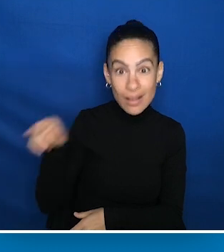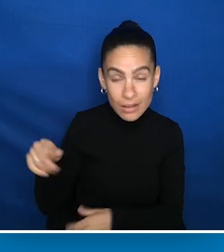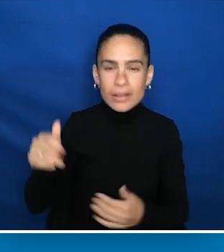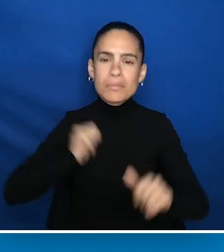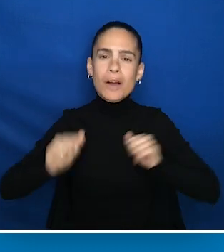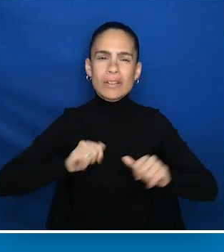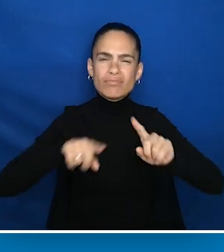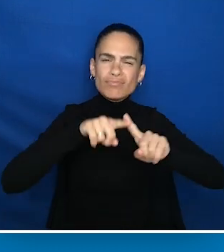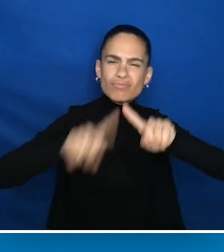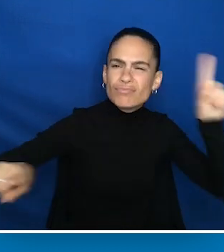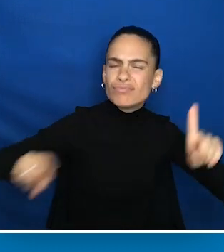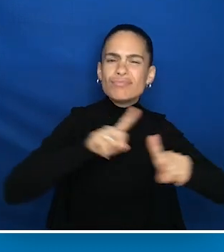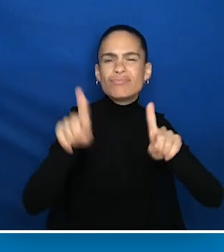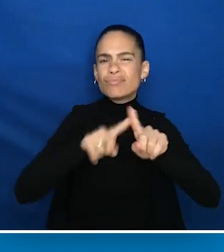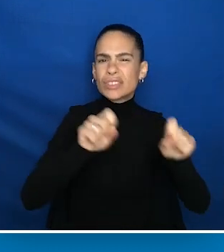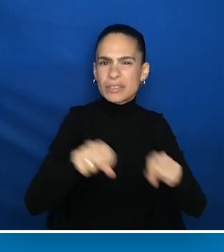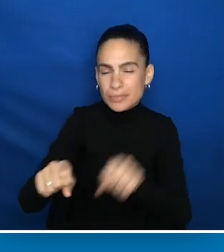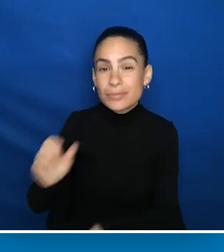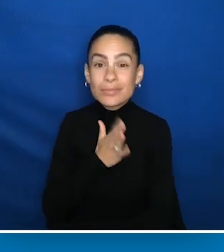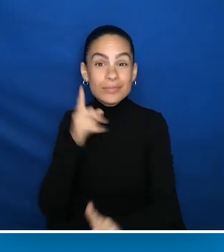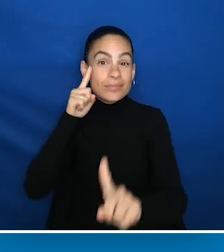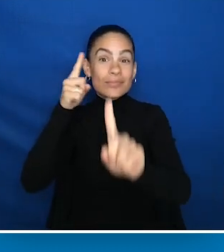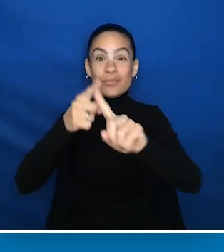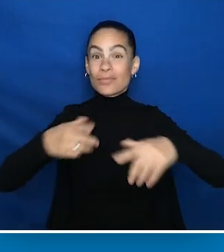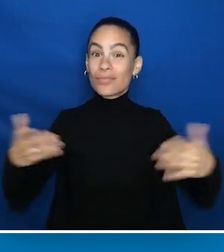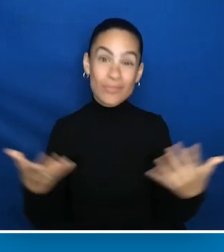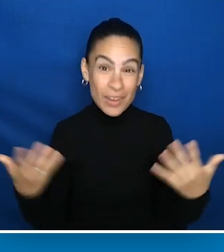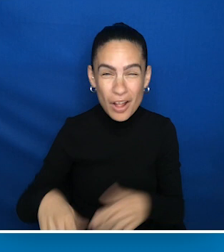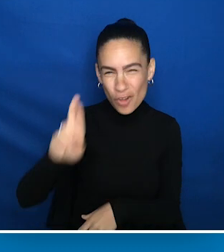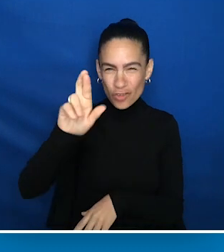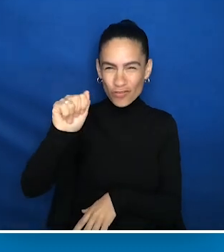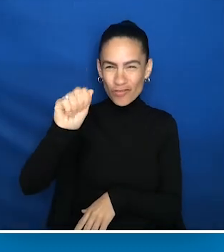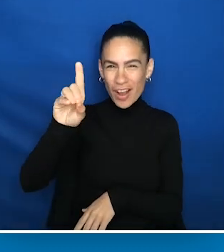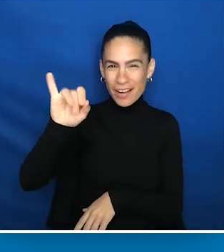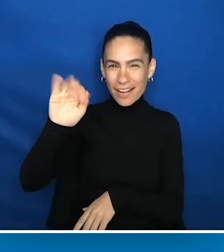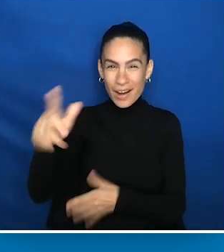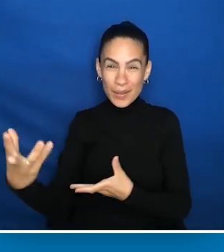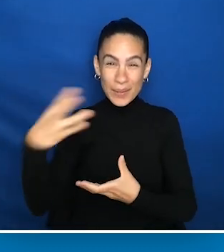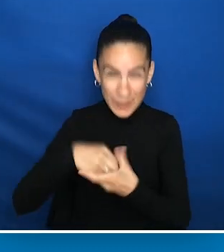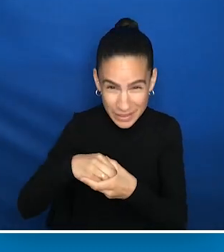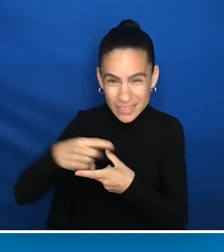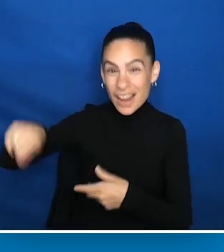In fact, our mission is radical inclusion. And there's a sign on the wall that says "Work your quirk"